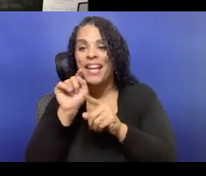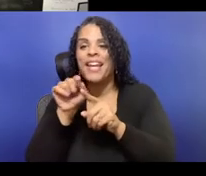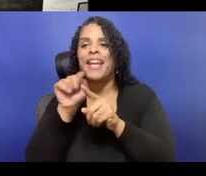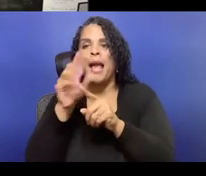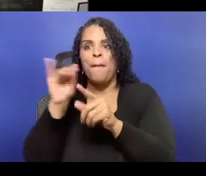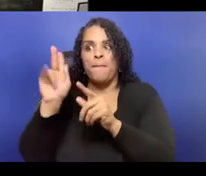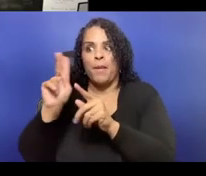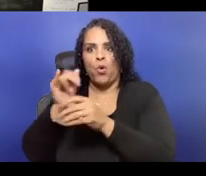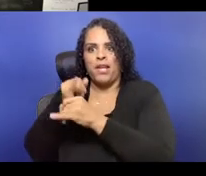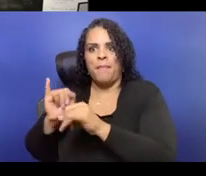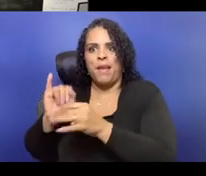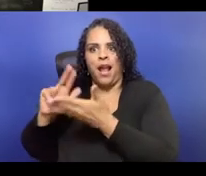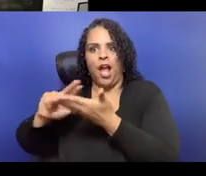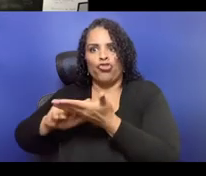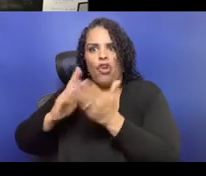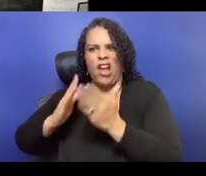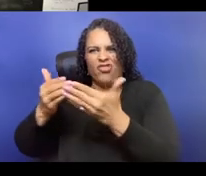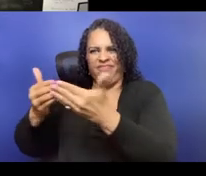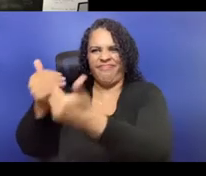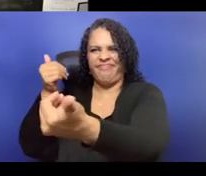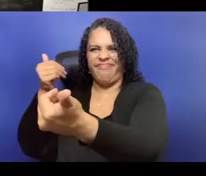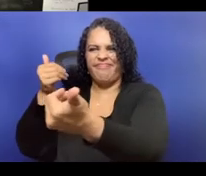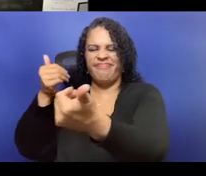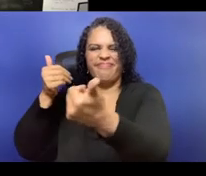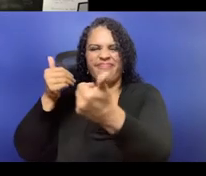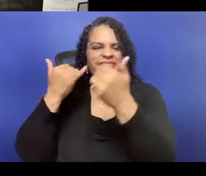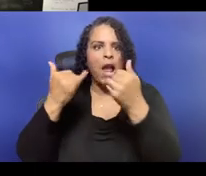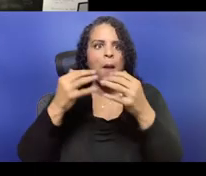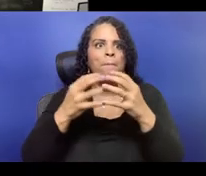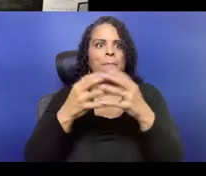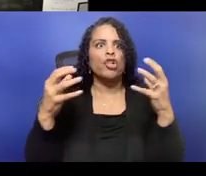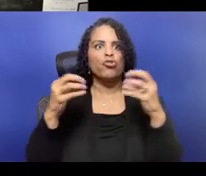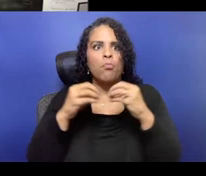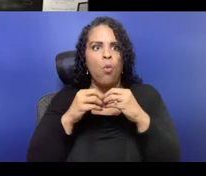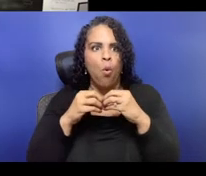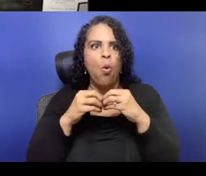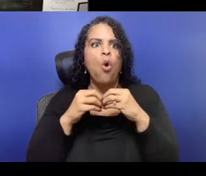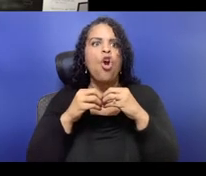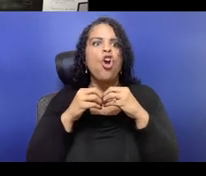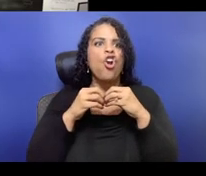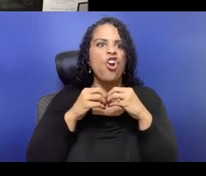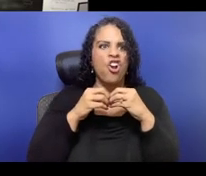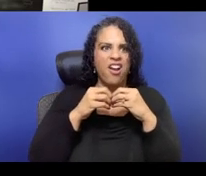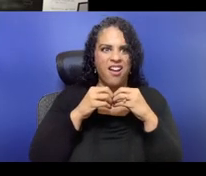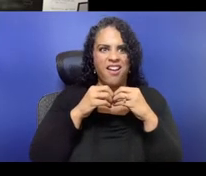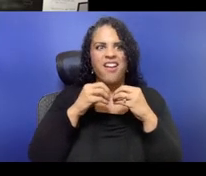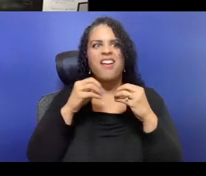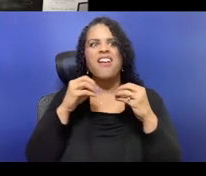And I feel like often, you know, we as artists working in the arts industry,